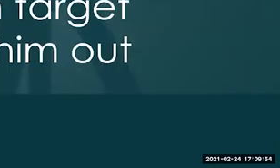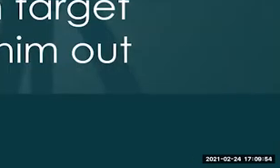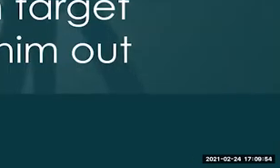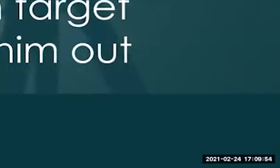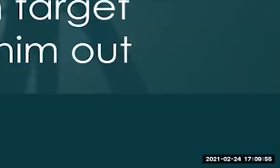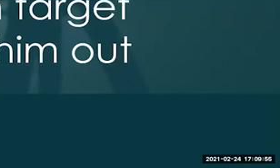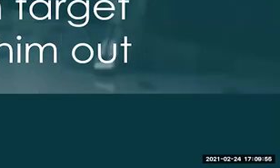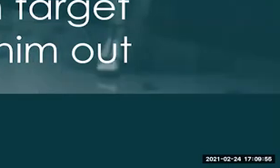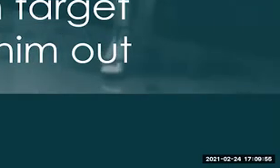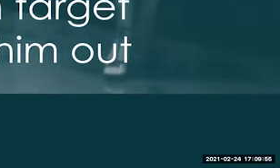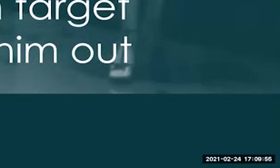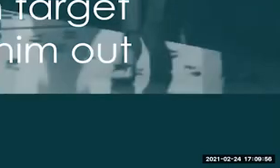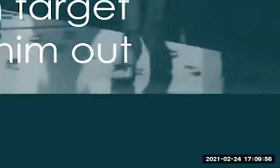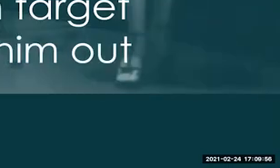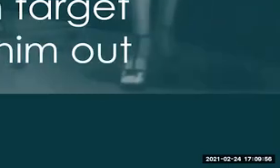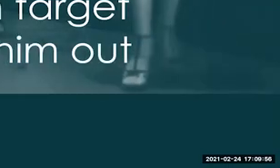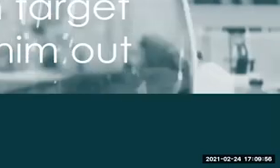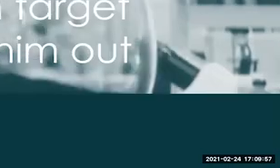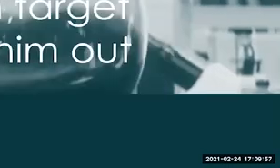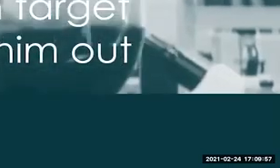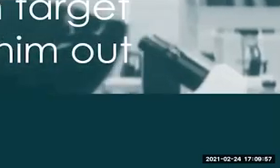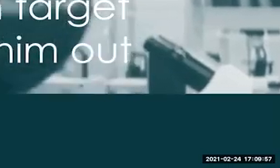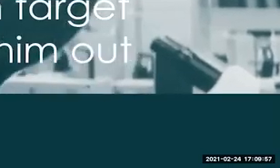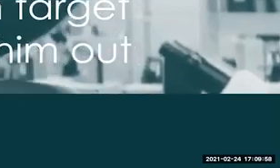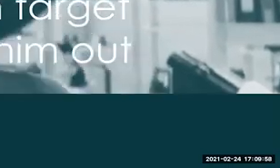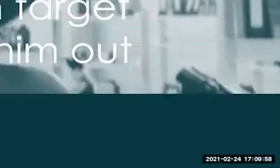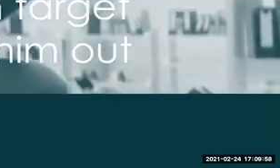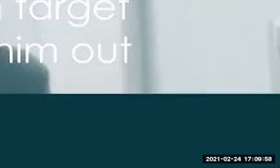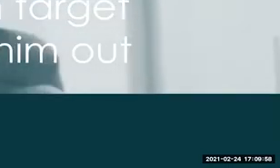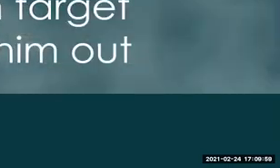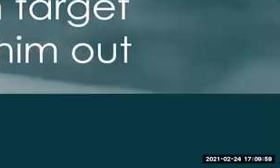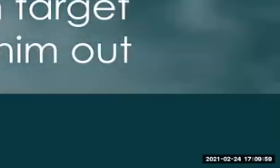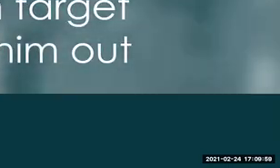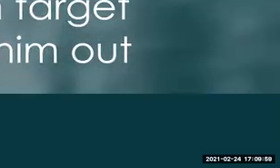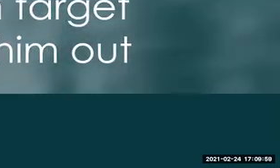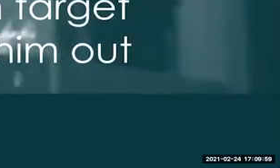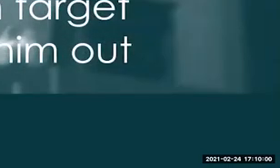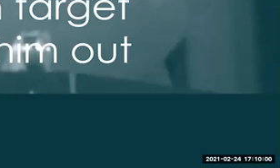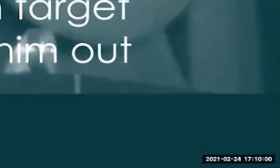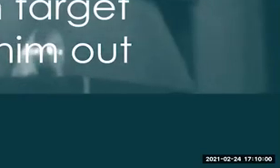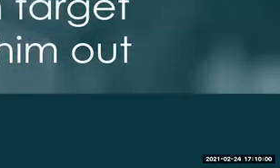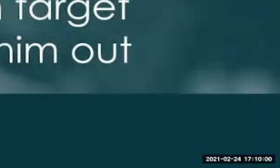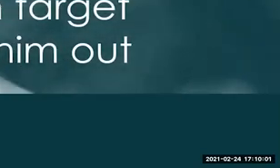game development franchise that I'm just using as an example to help sell the understanding of what a high concept is. The lost desert could be